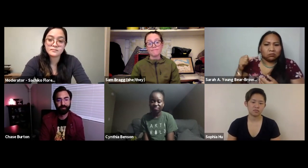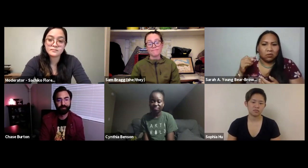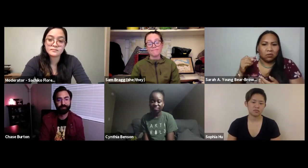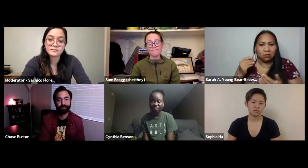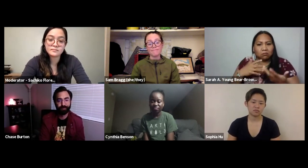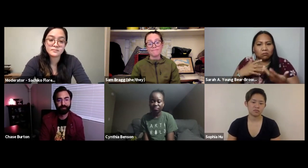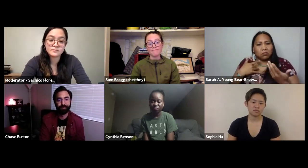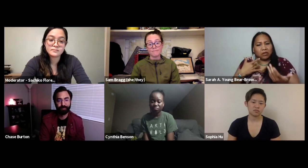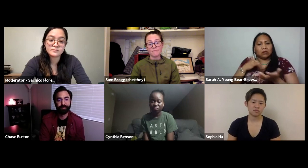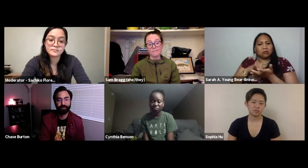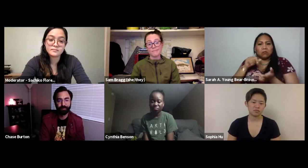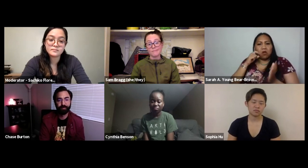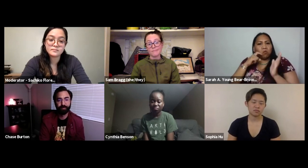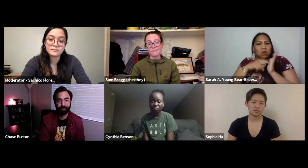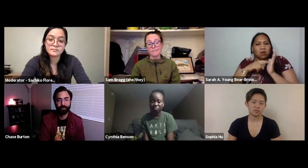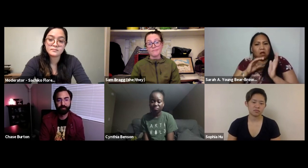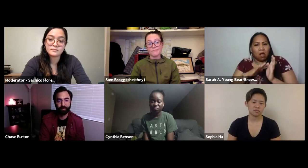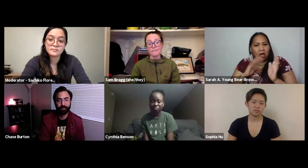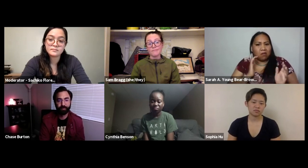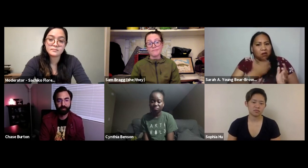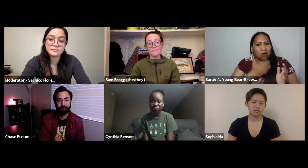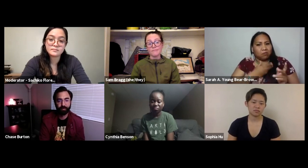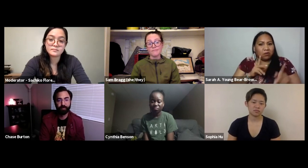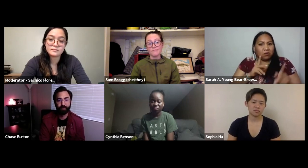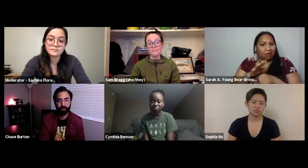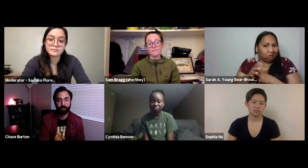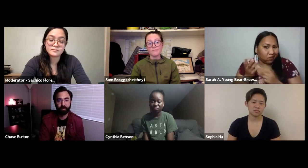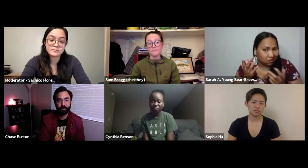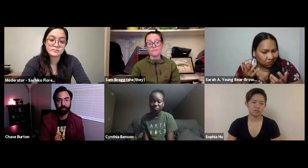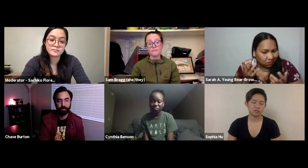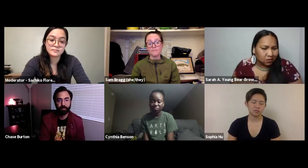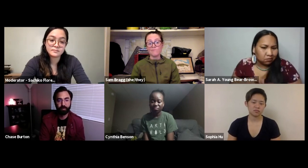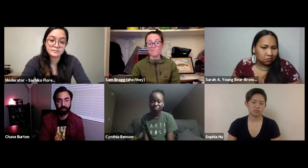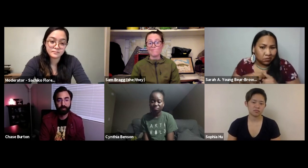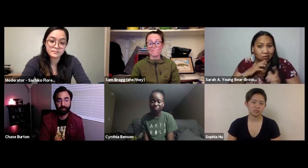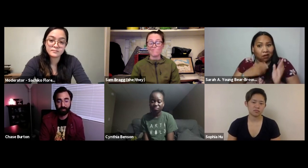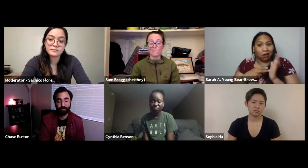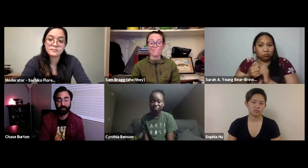as protectors for mother earth. I do recognize that there's not enough accessibility for